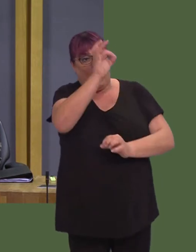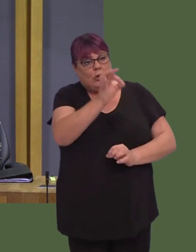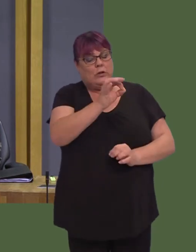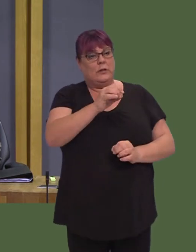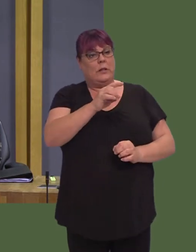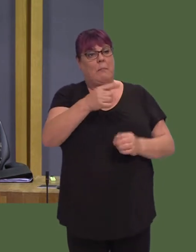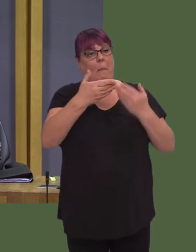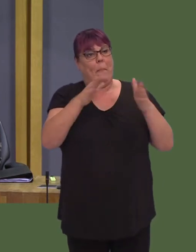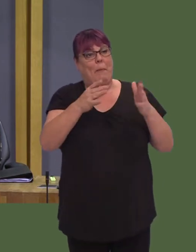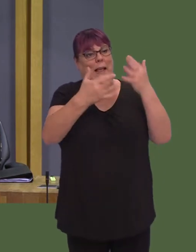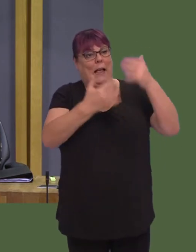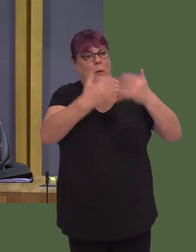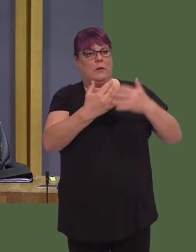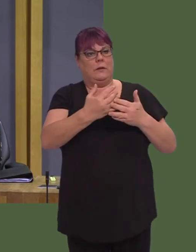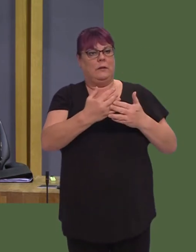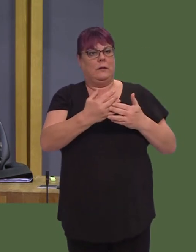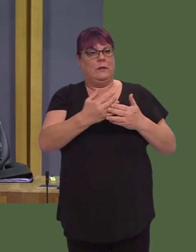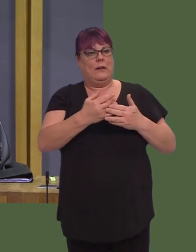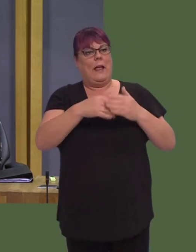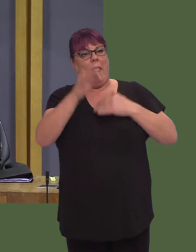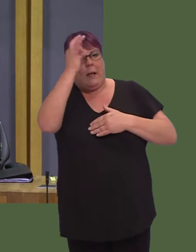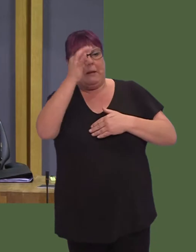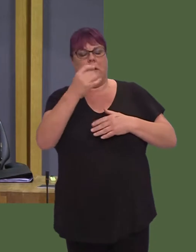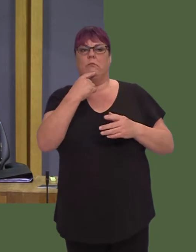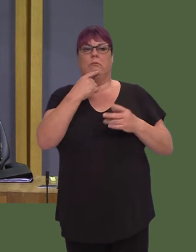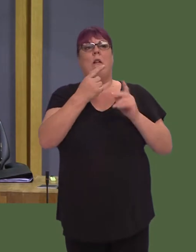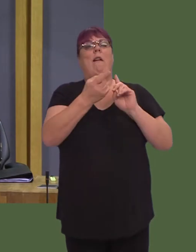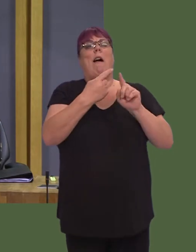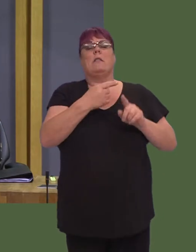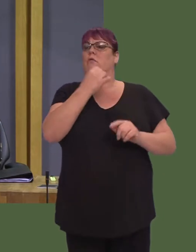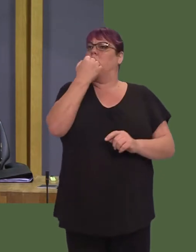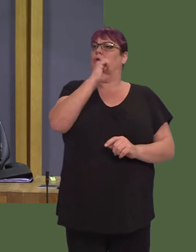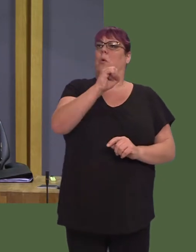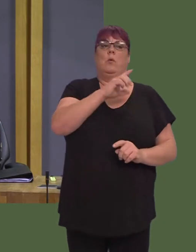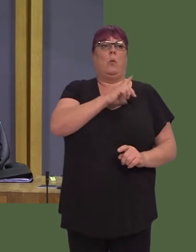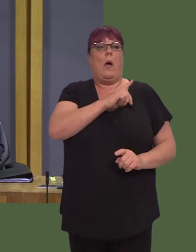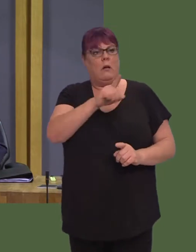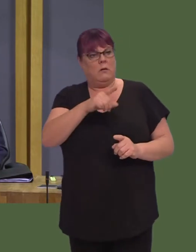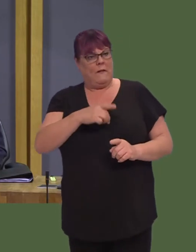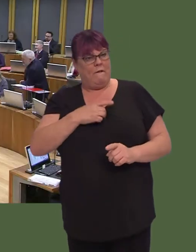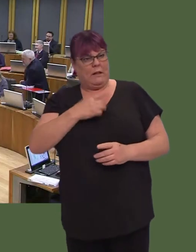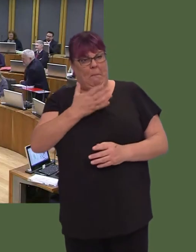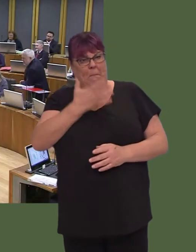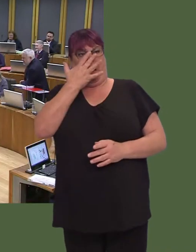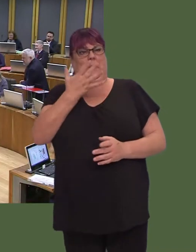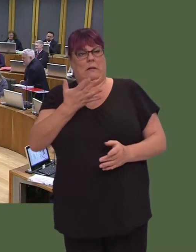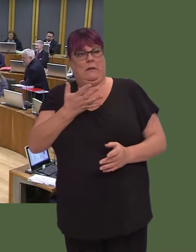accounts at the Public Accounts Committee. Was this because she was afraid of embarrassing you and your Ministers? Carwyn Jones AM: Far from it.